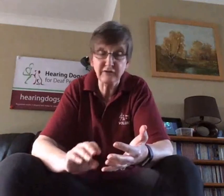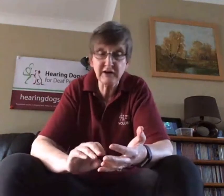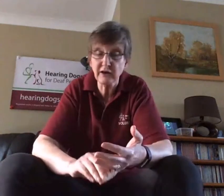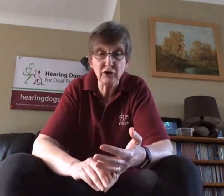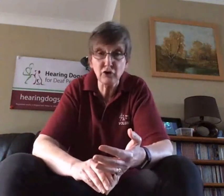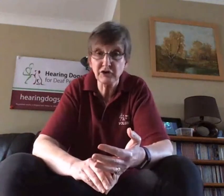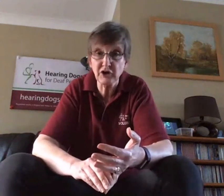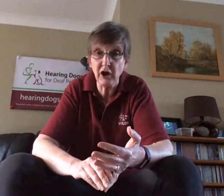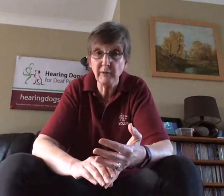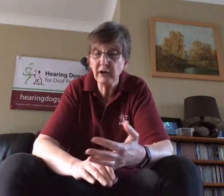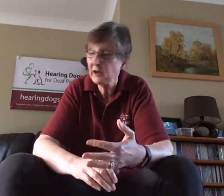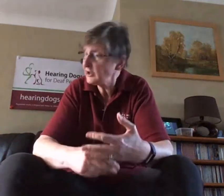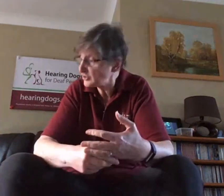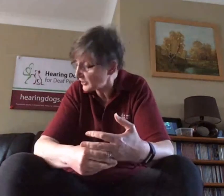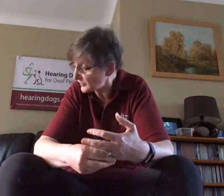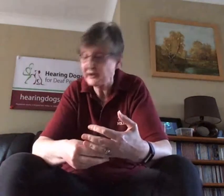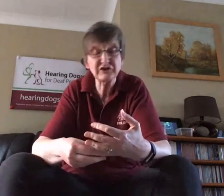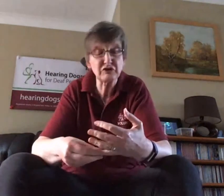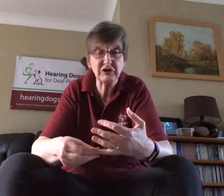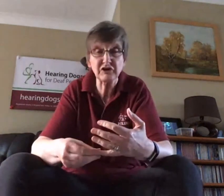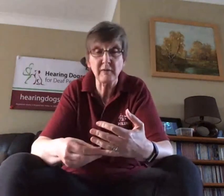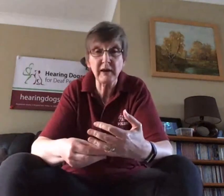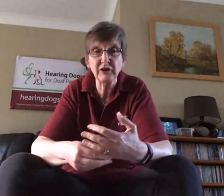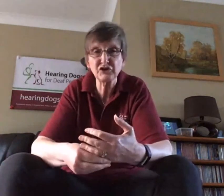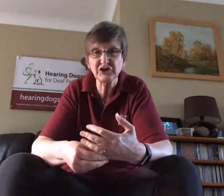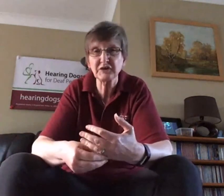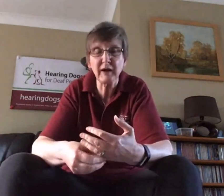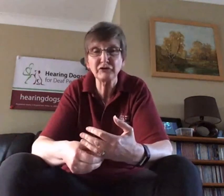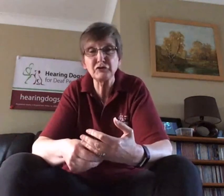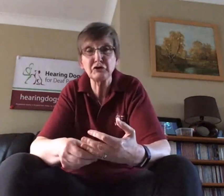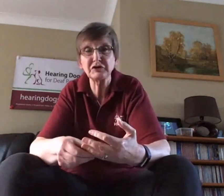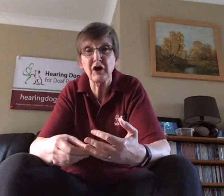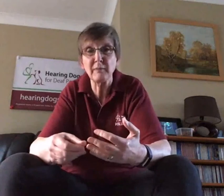a cooker timer; he's just learnt his cooker timer, he can just about do the cooker timer,